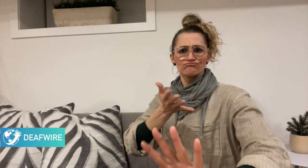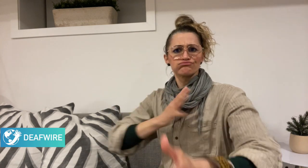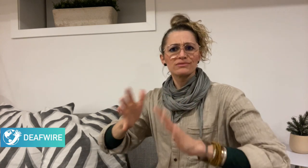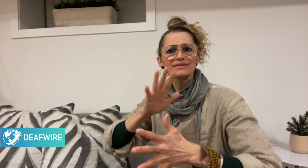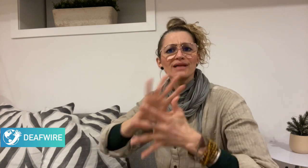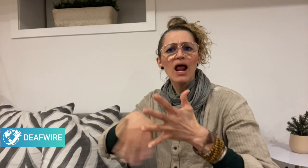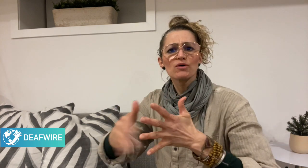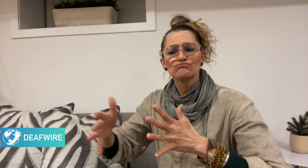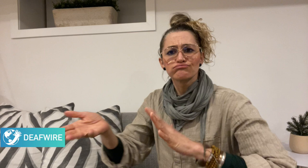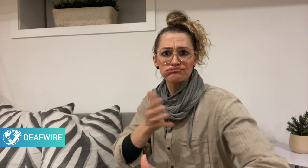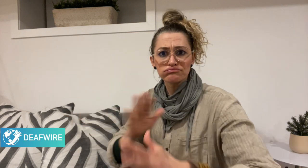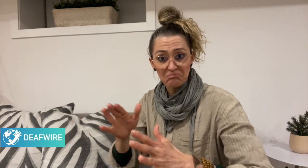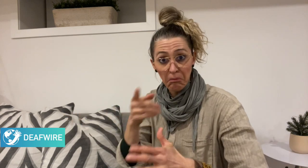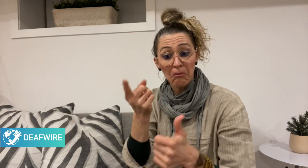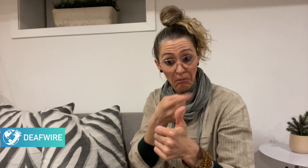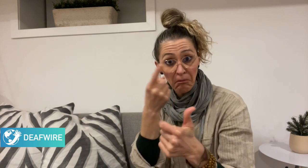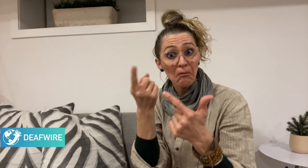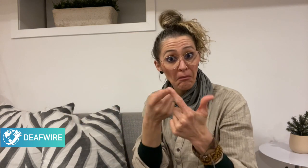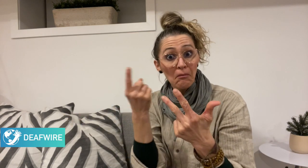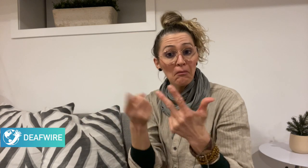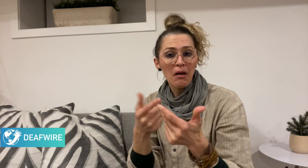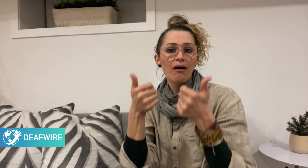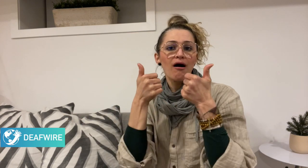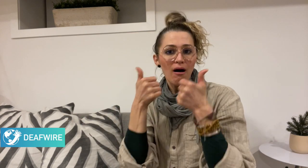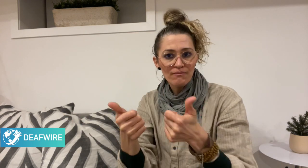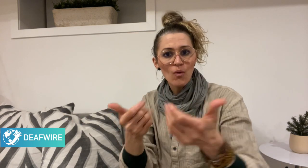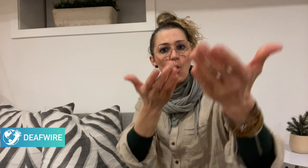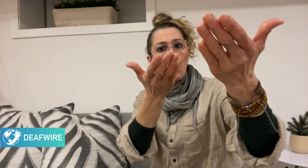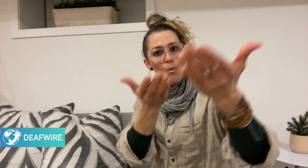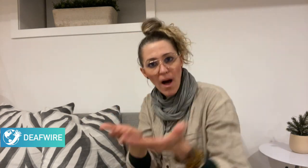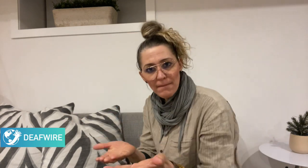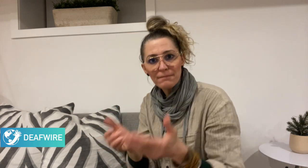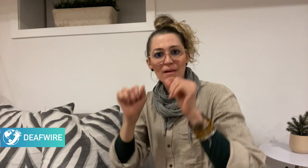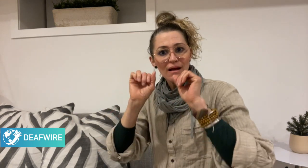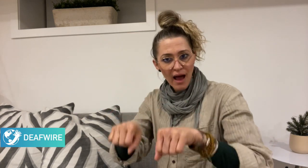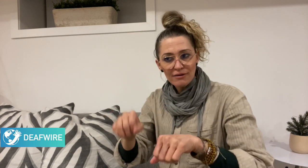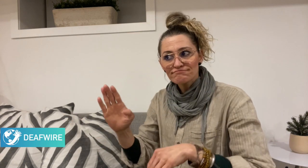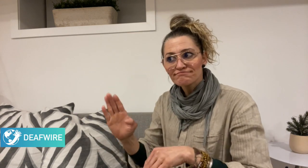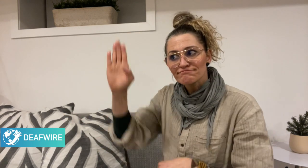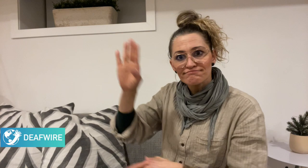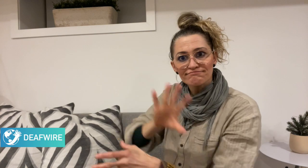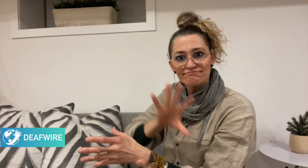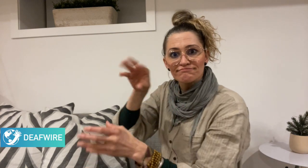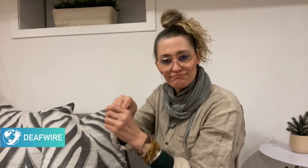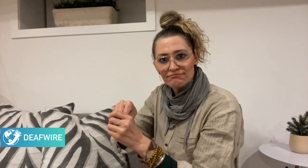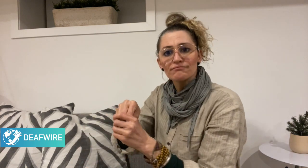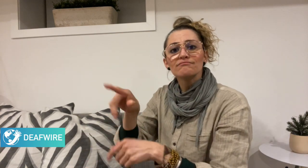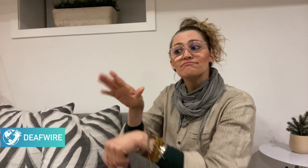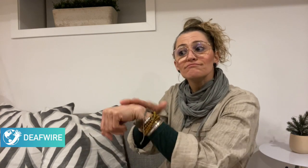you have knowledge of sign language, then you are welcome